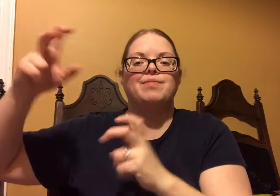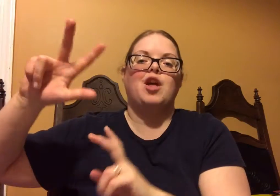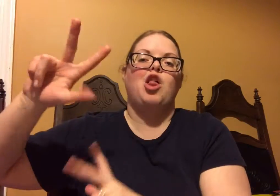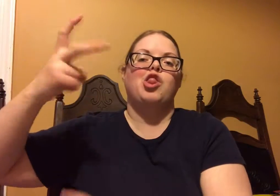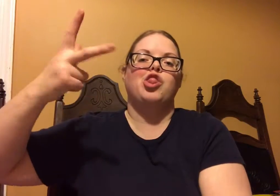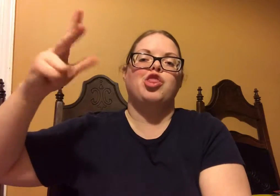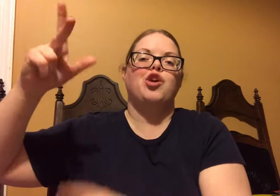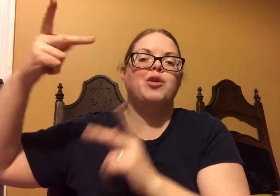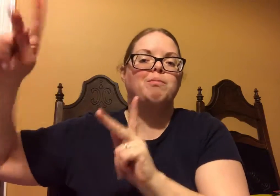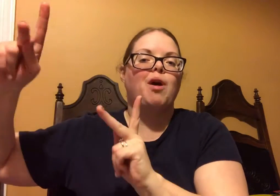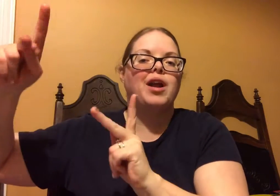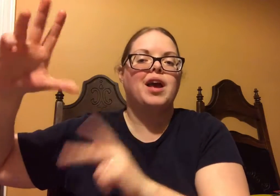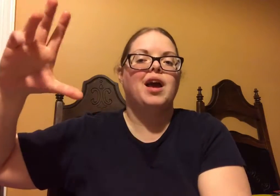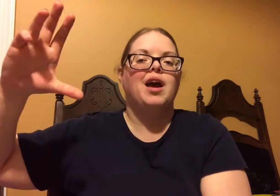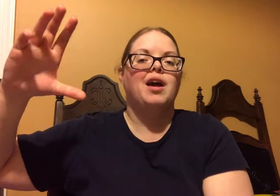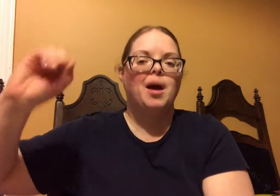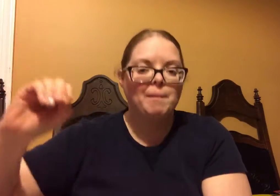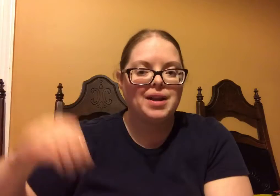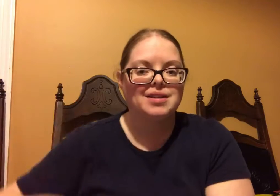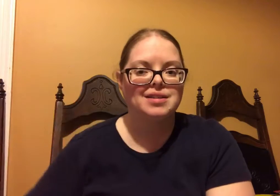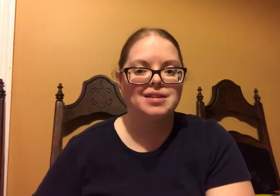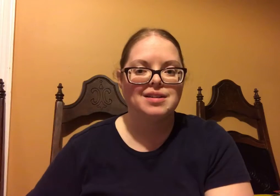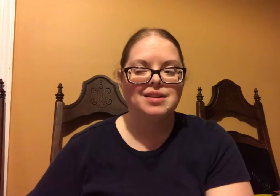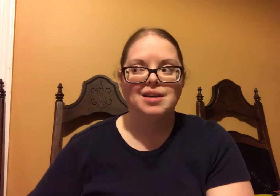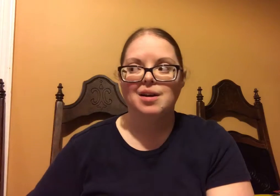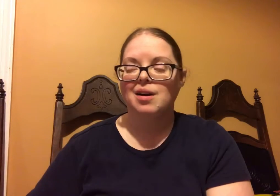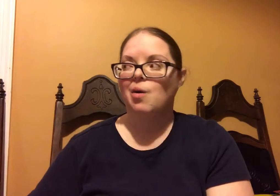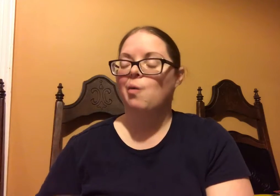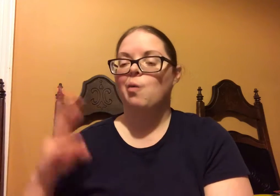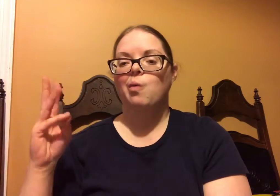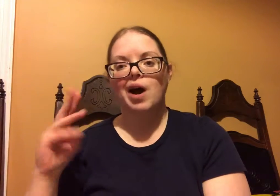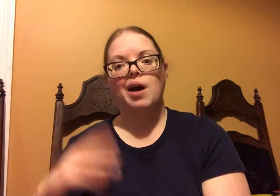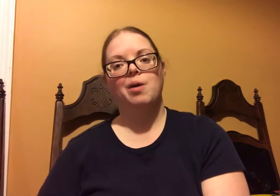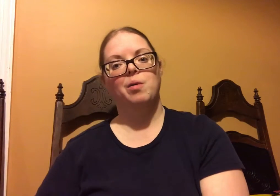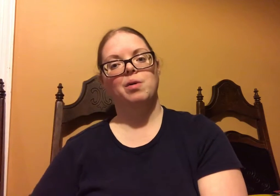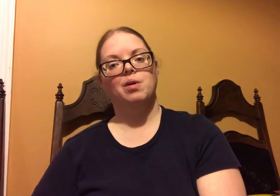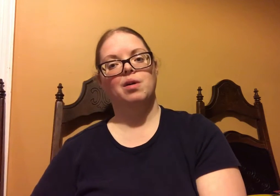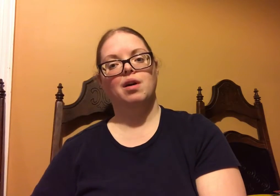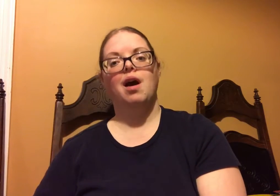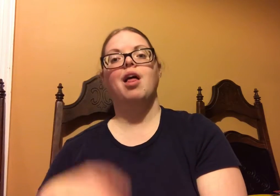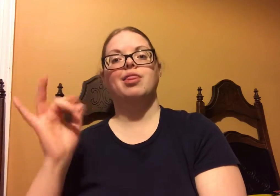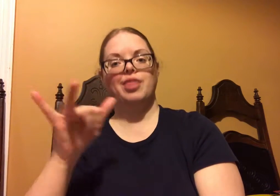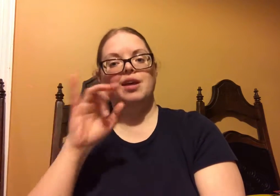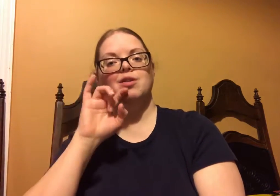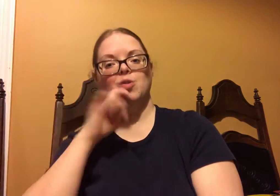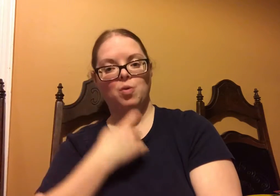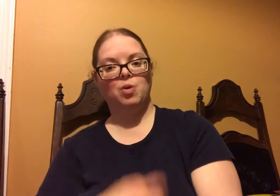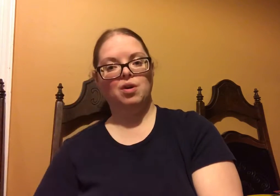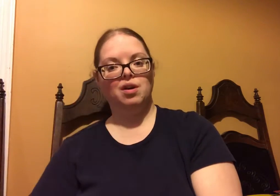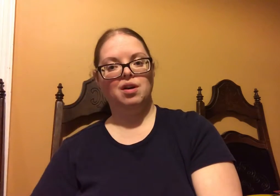A third party company tests the oils.